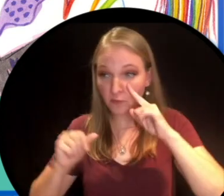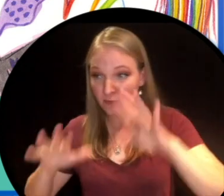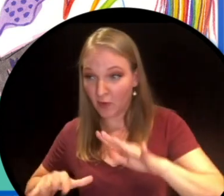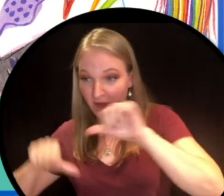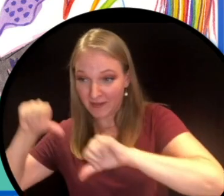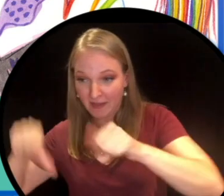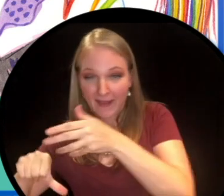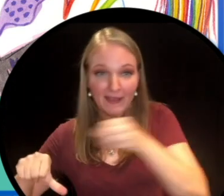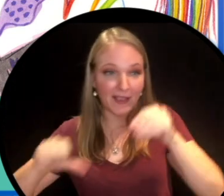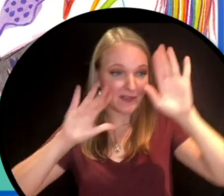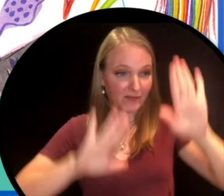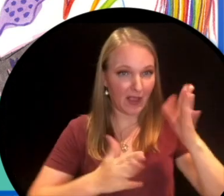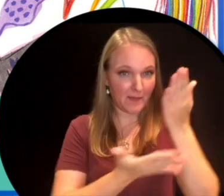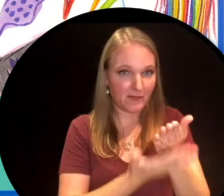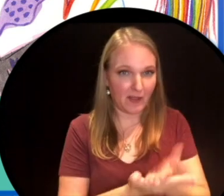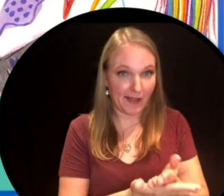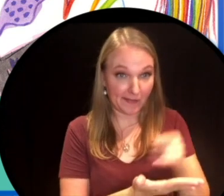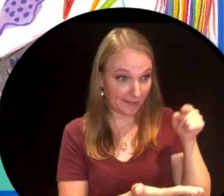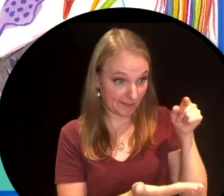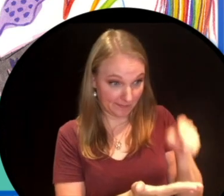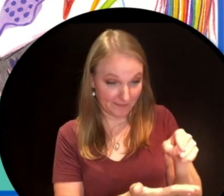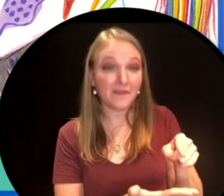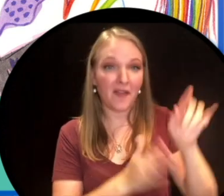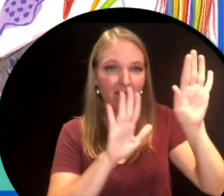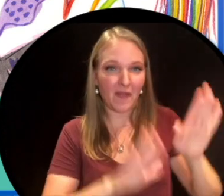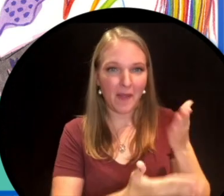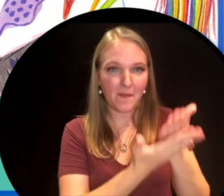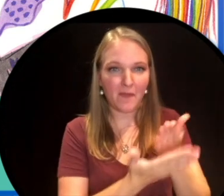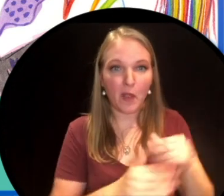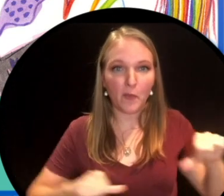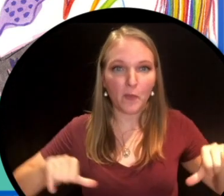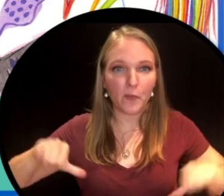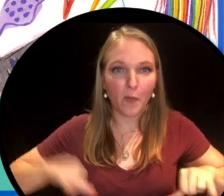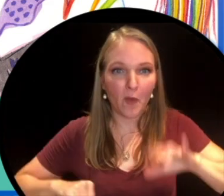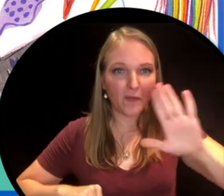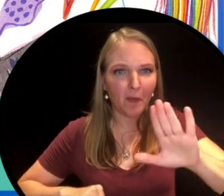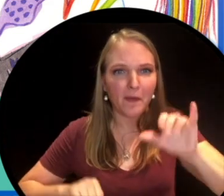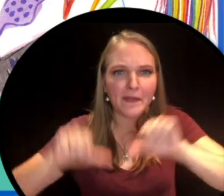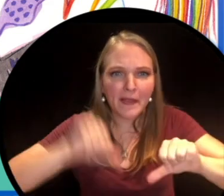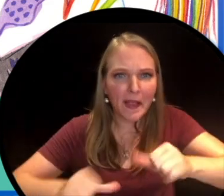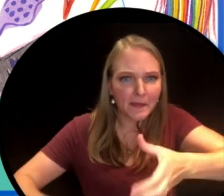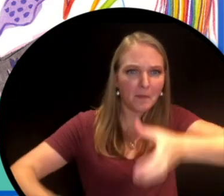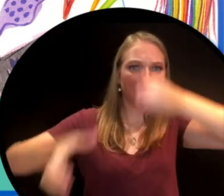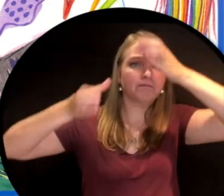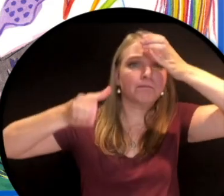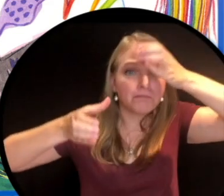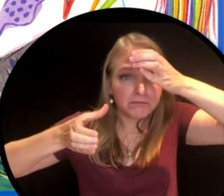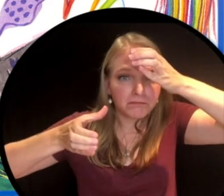science and fab facts. Speaking of fab facts you can show off your mad science knowledge and win